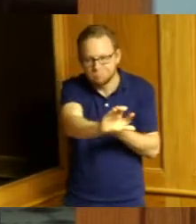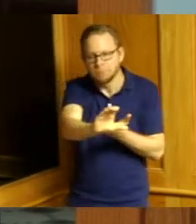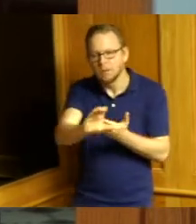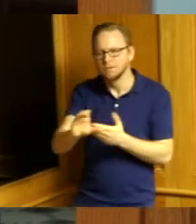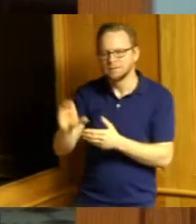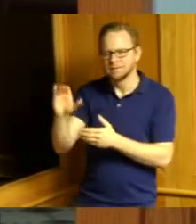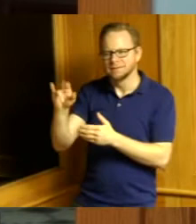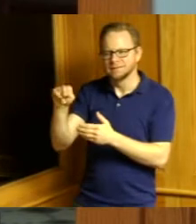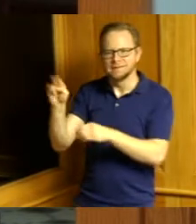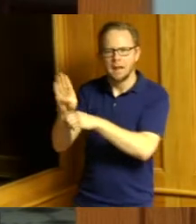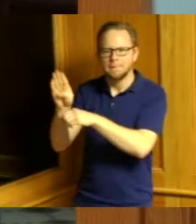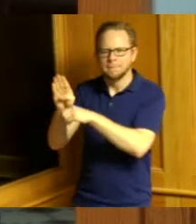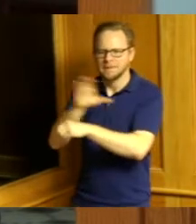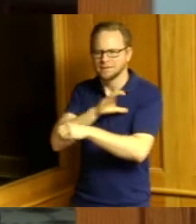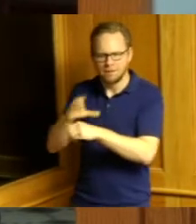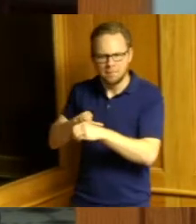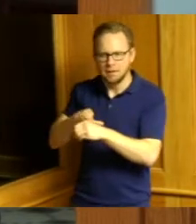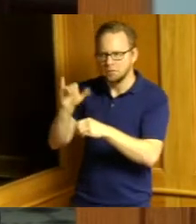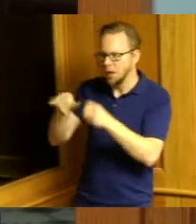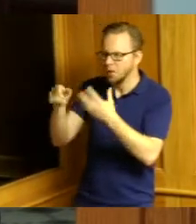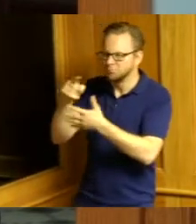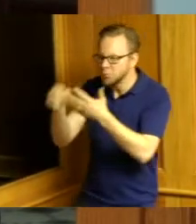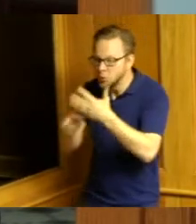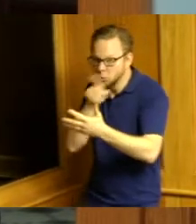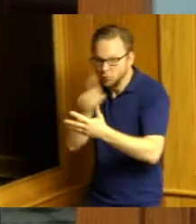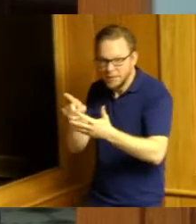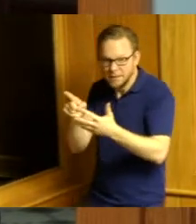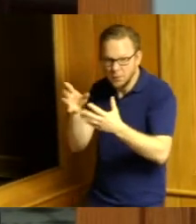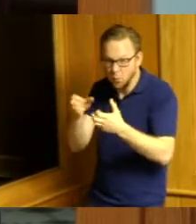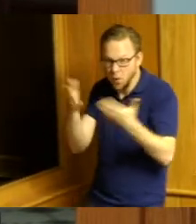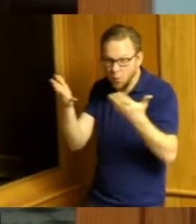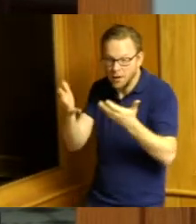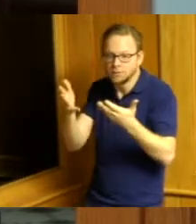they're dealing from the side of the deck that benefits them more than anybody else and we